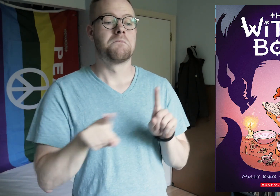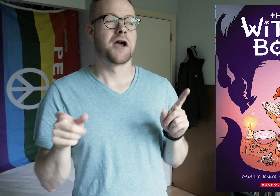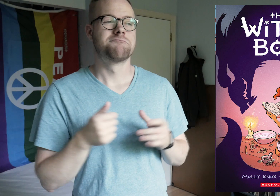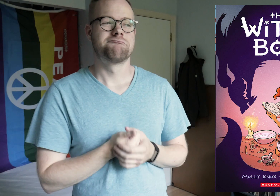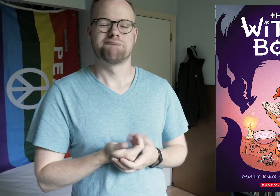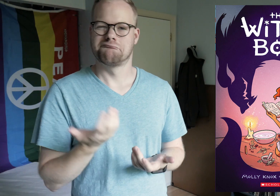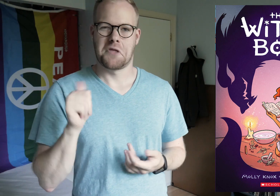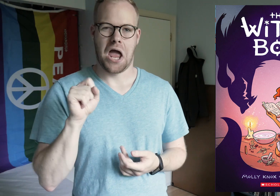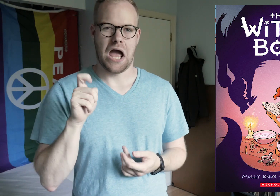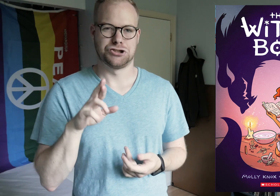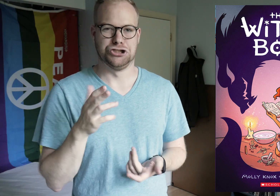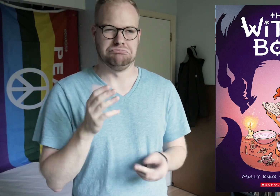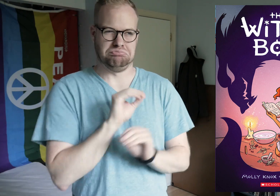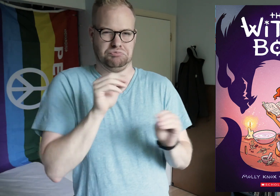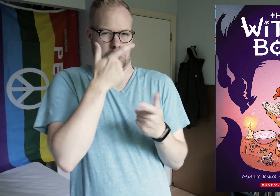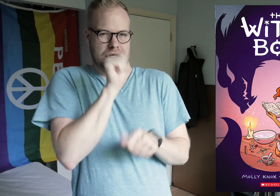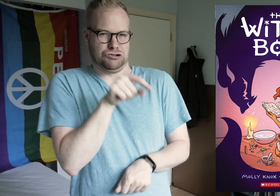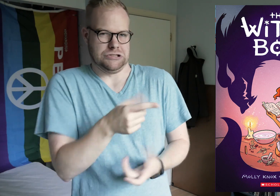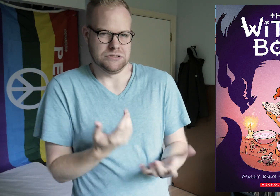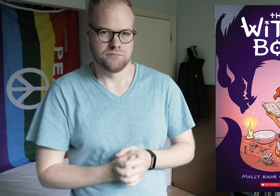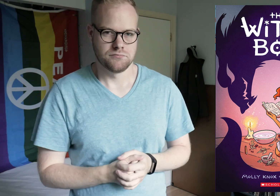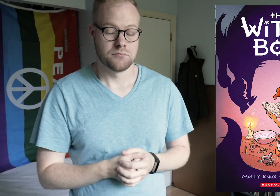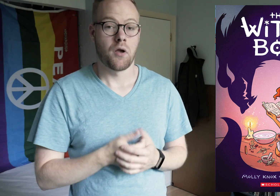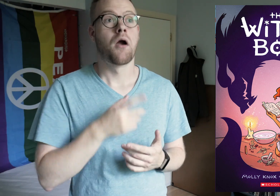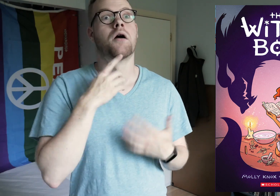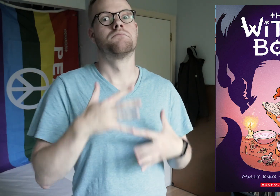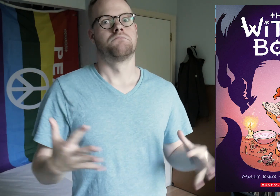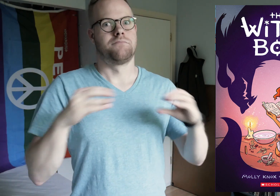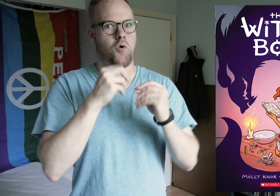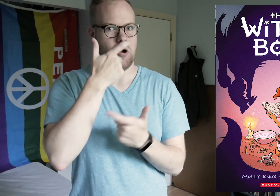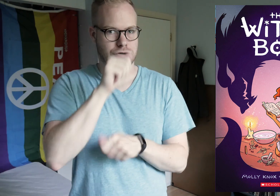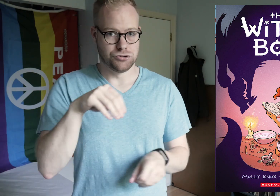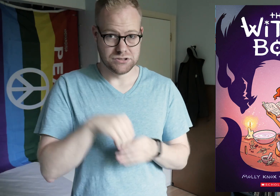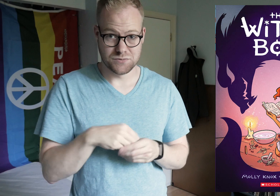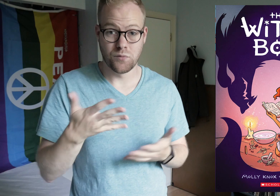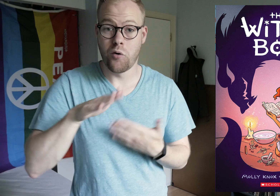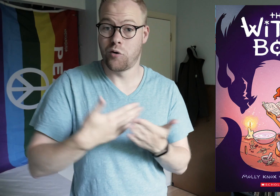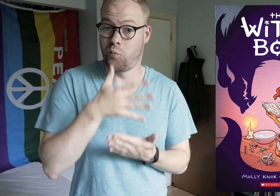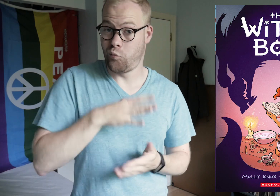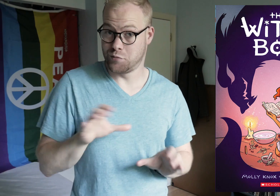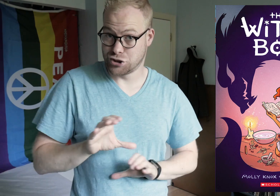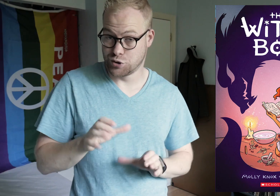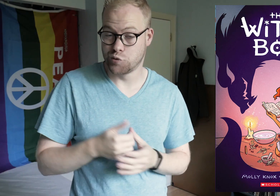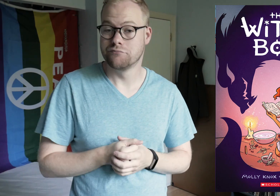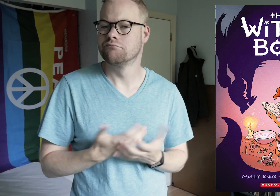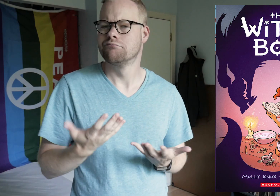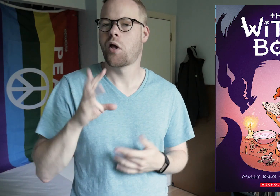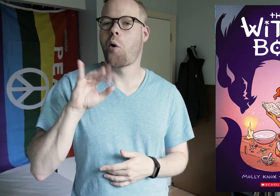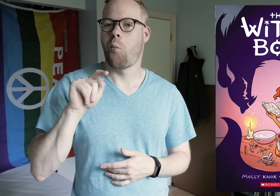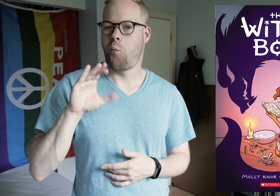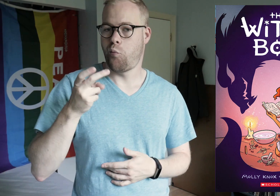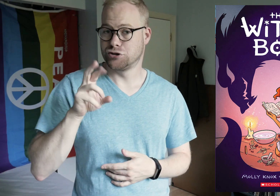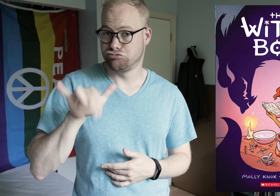But Aster has no interest in that, and is far more interested in what all the women do, which is witchery.